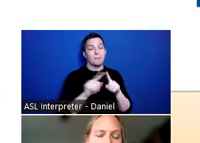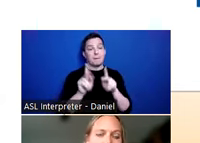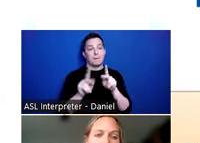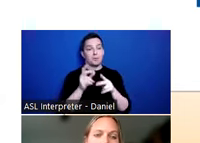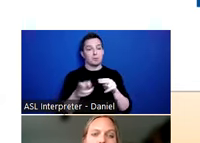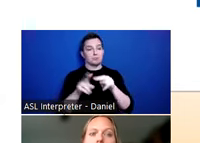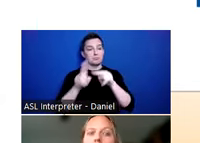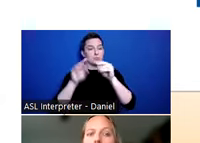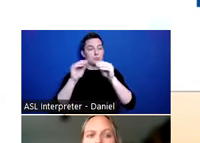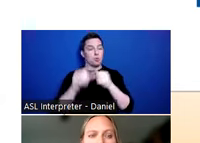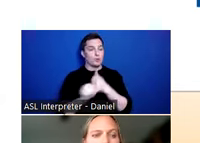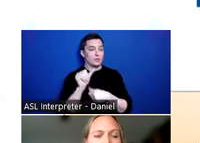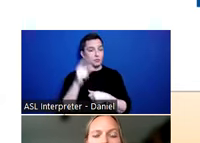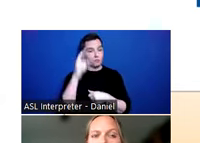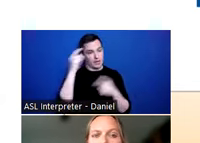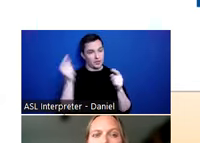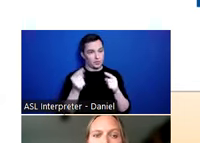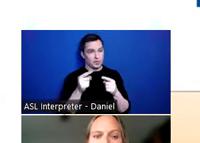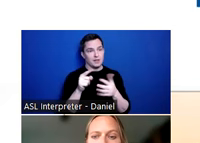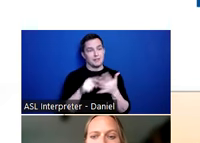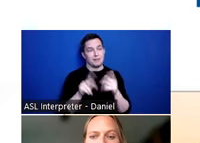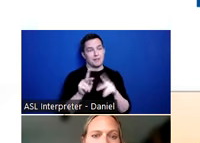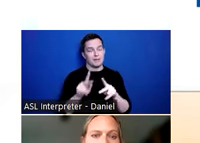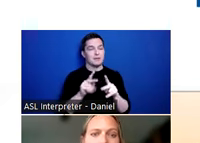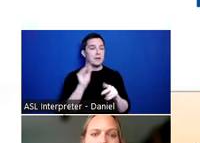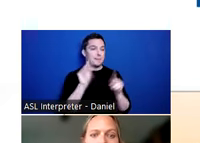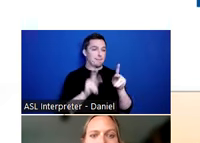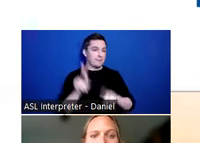of brain injury. And these populations include people experiencing homelessness,